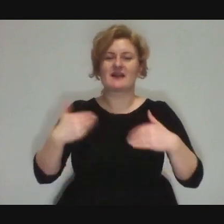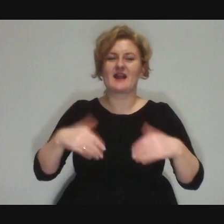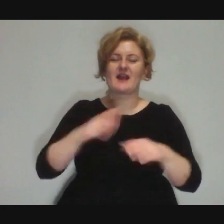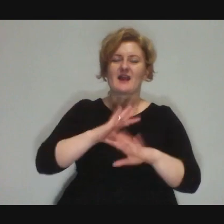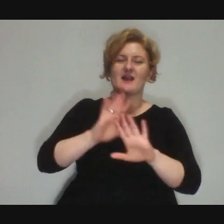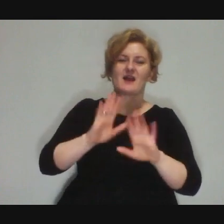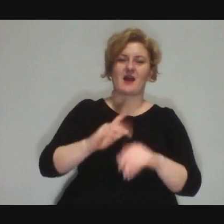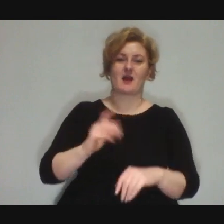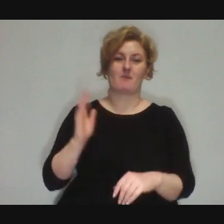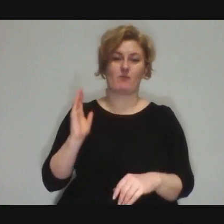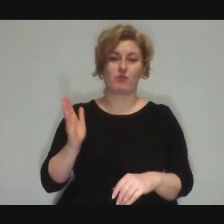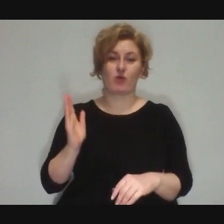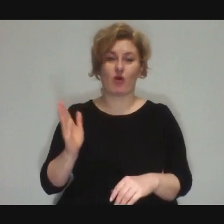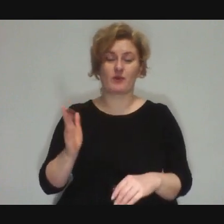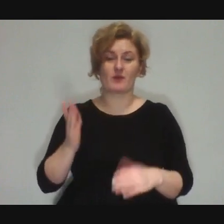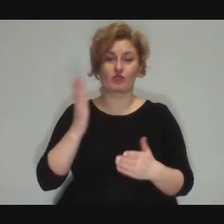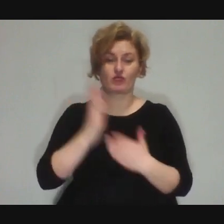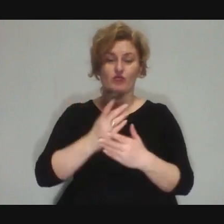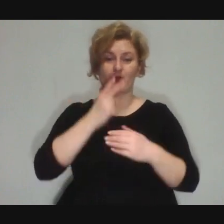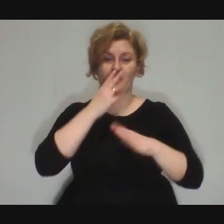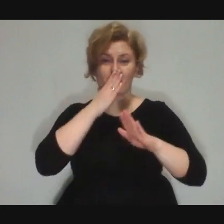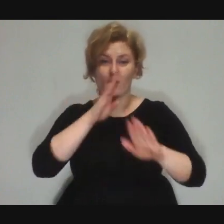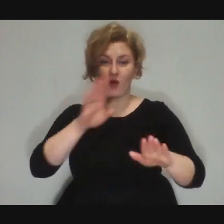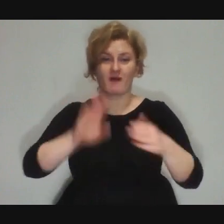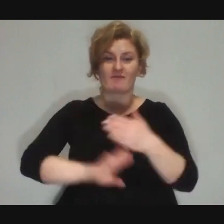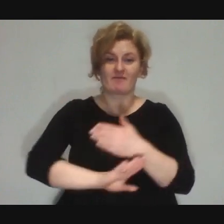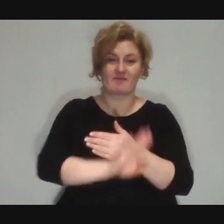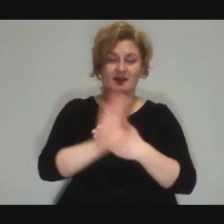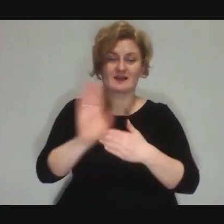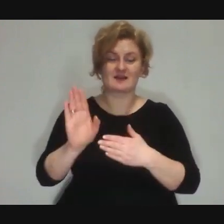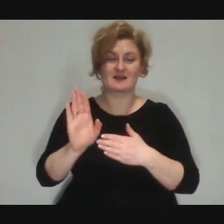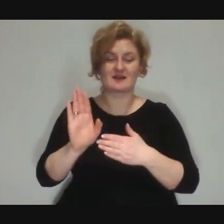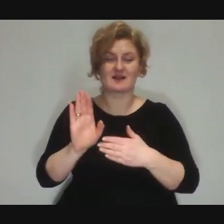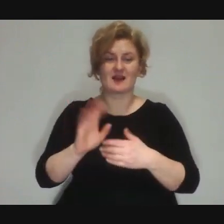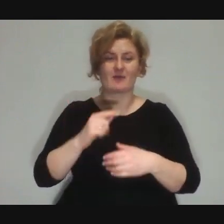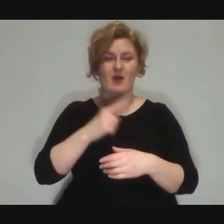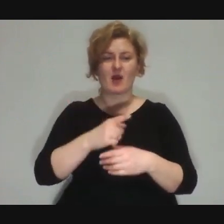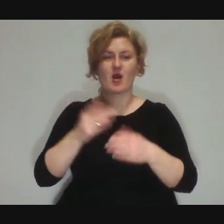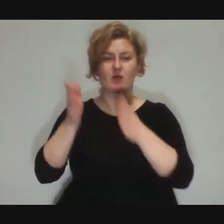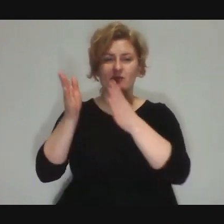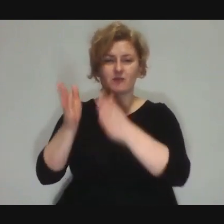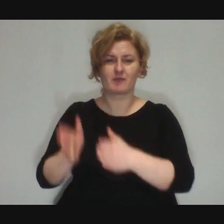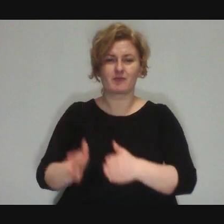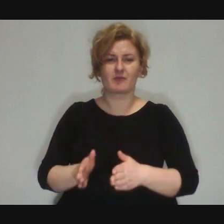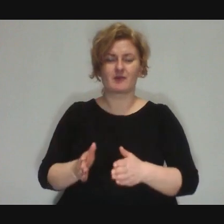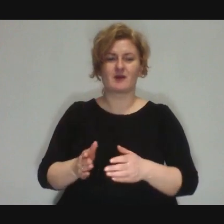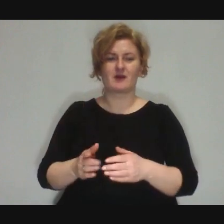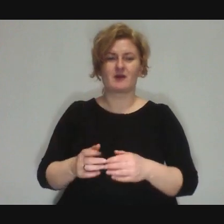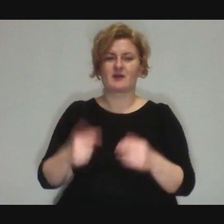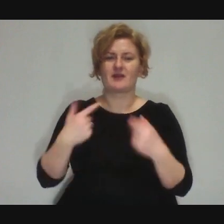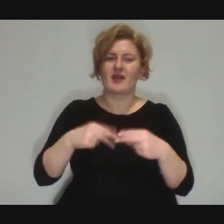and then the show comes and they say until the very end, until the very performance, "I won't perform!"